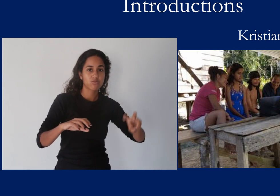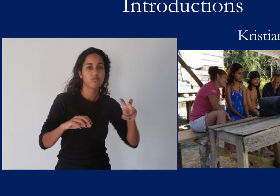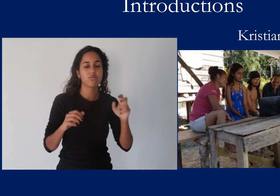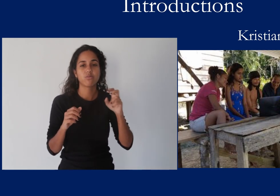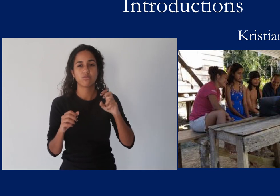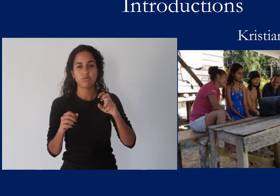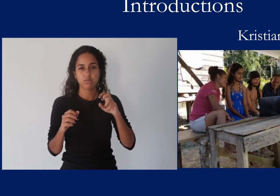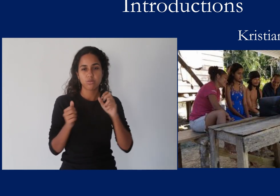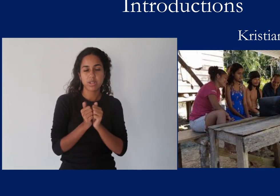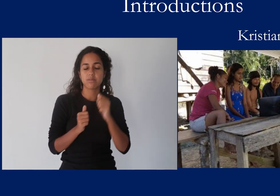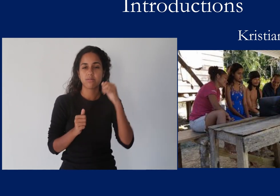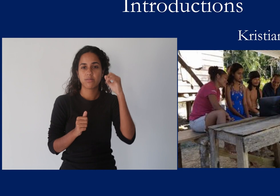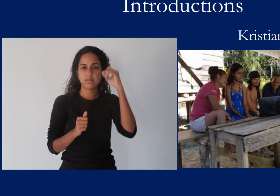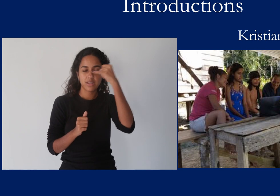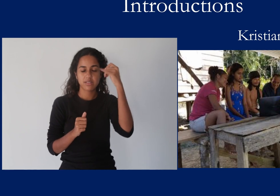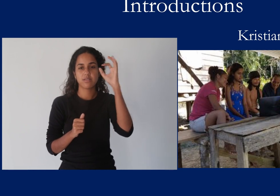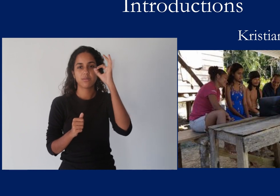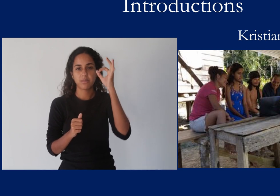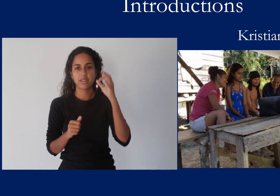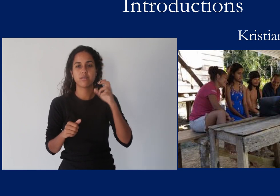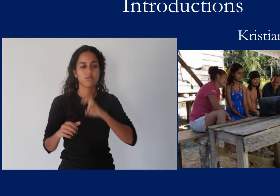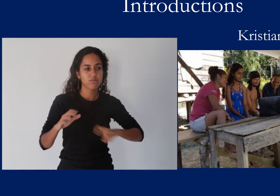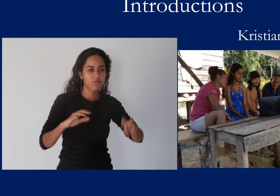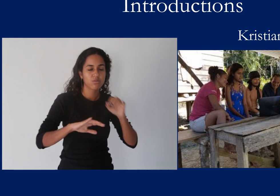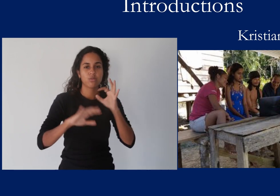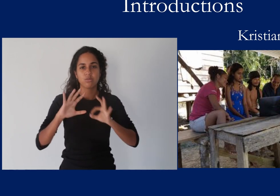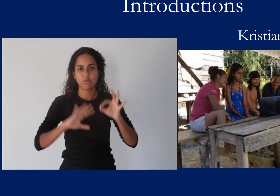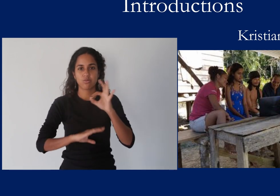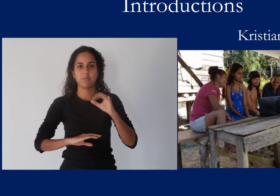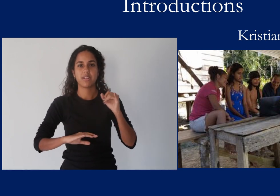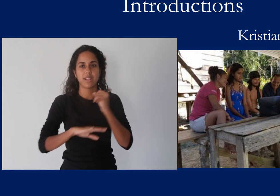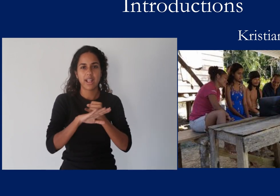when i took a field trip with Ian and Ben to different parts of the Caribbean